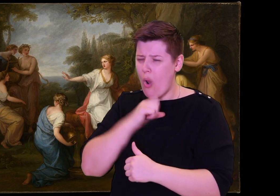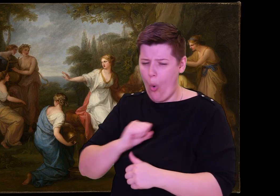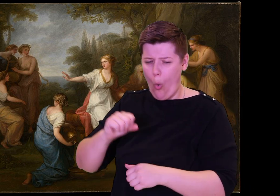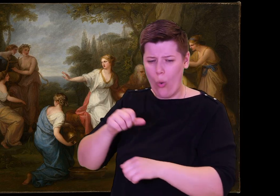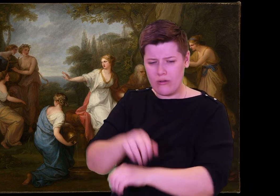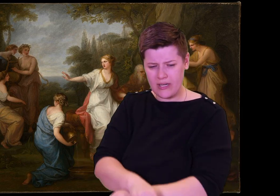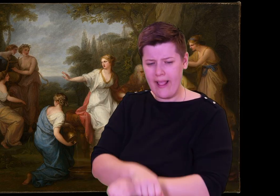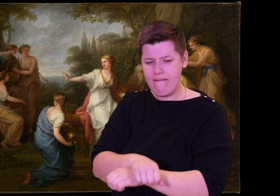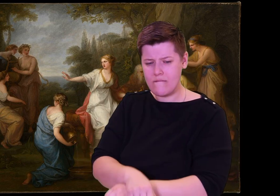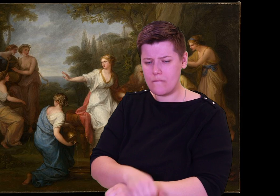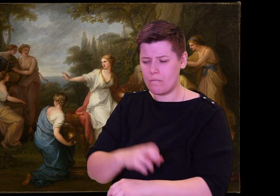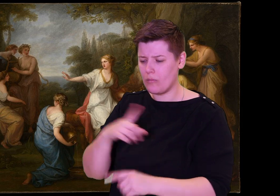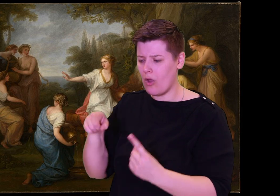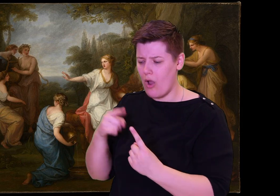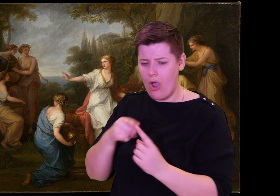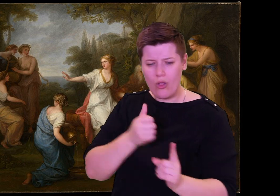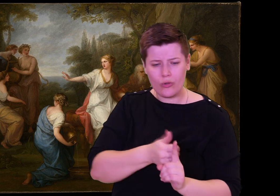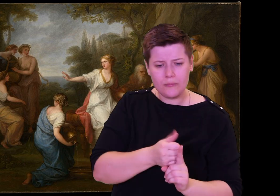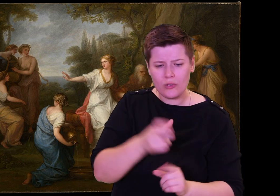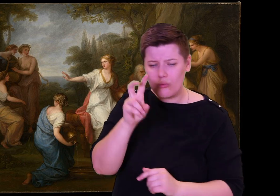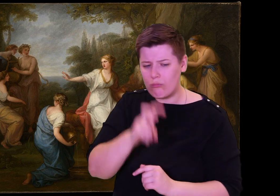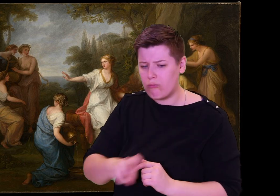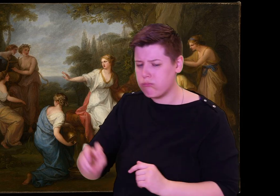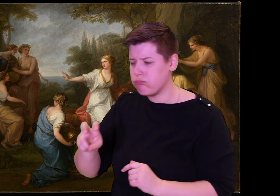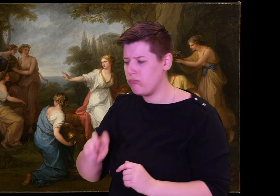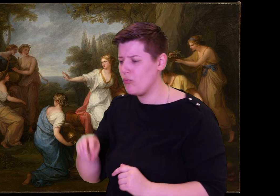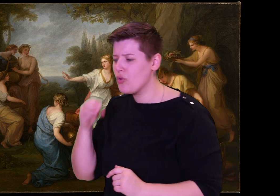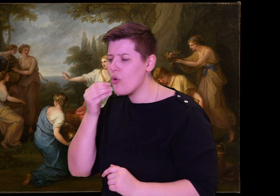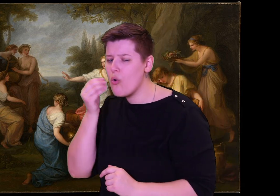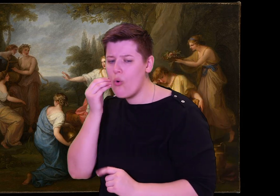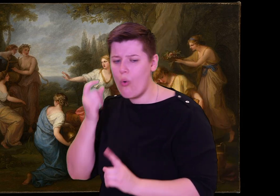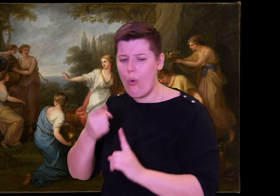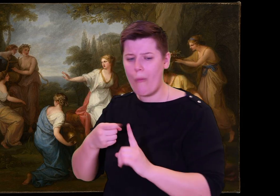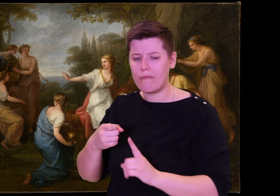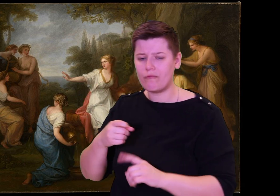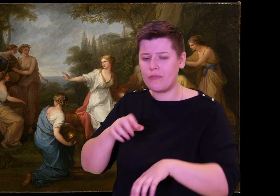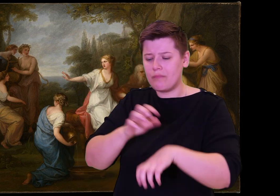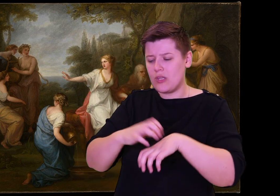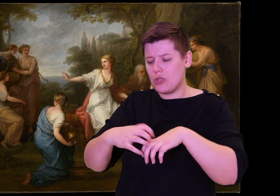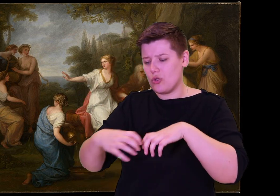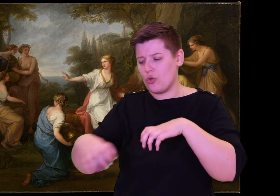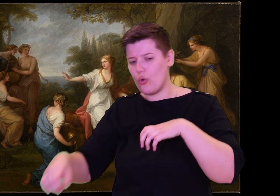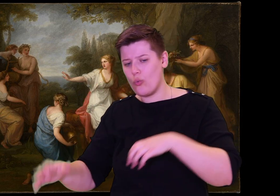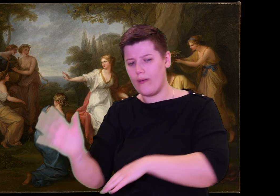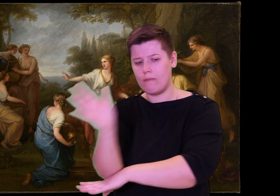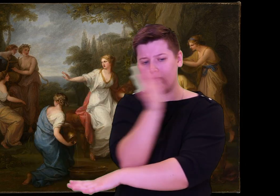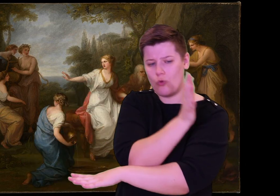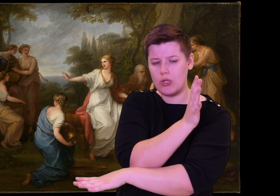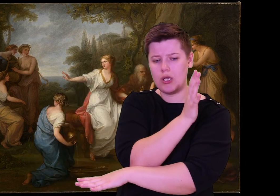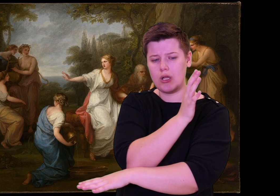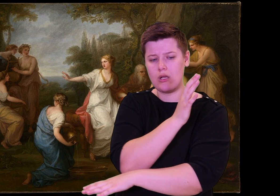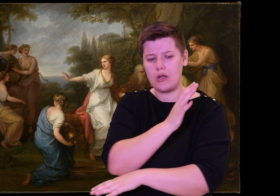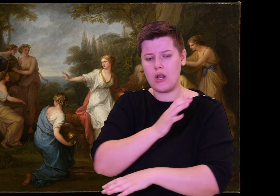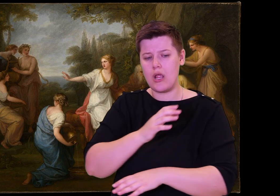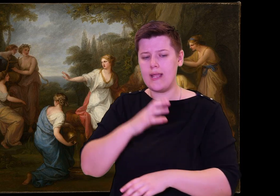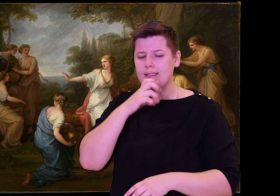I came because they told me that your father was here--but now it seems